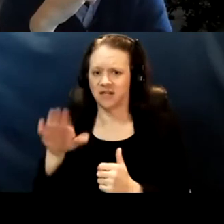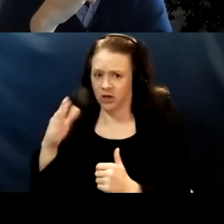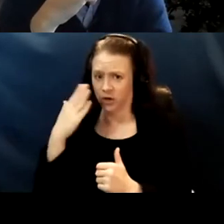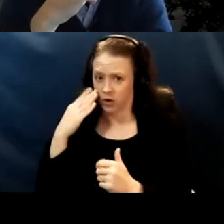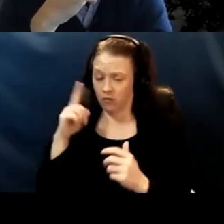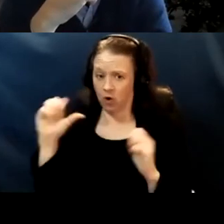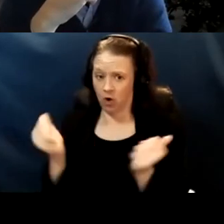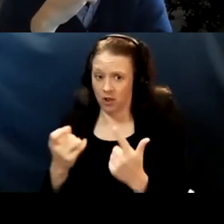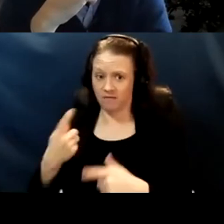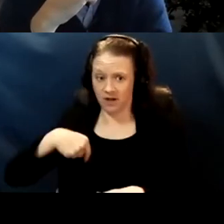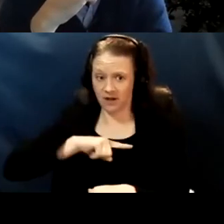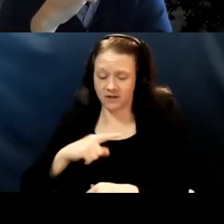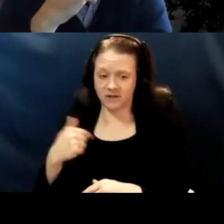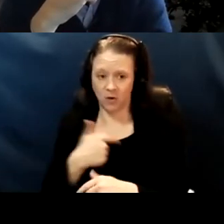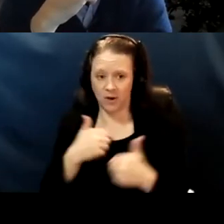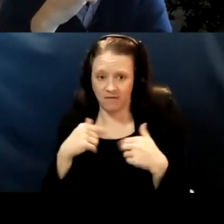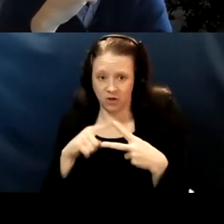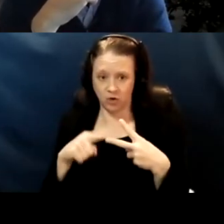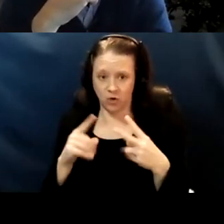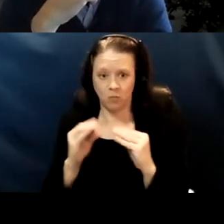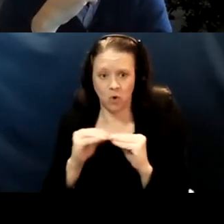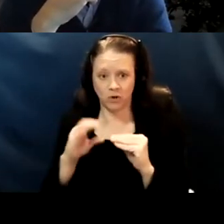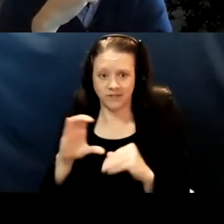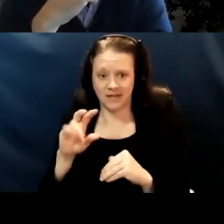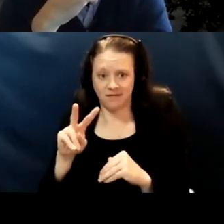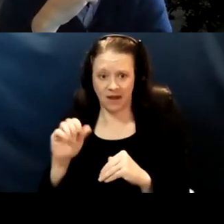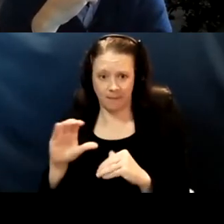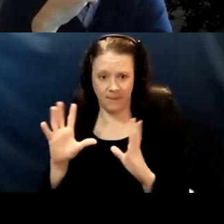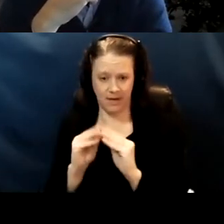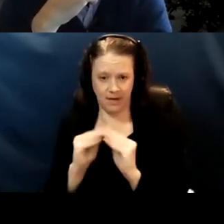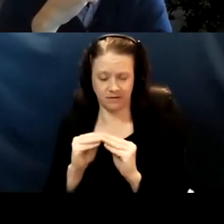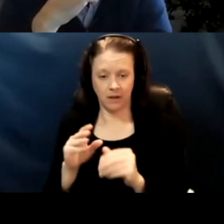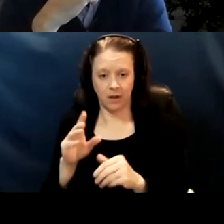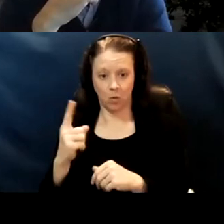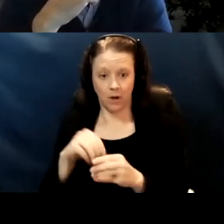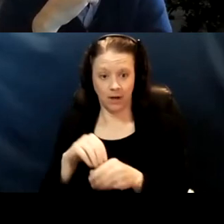we have two more CVAC meetings I think one in May and one in June.